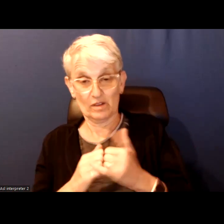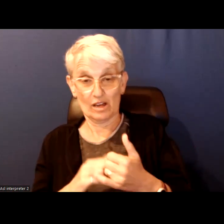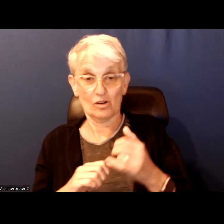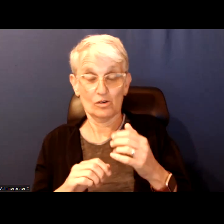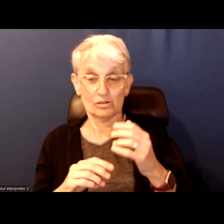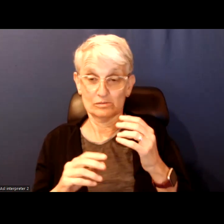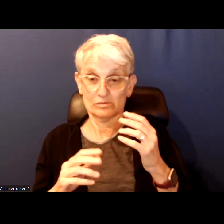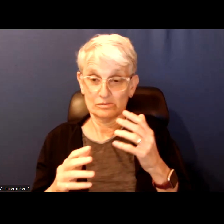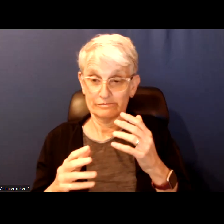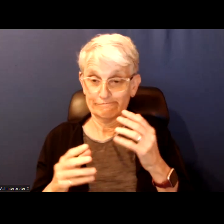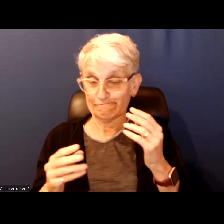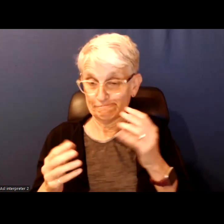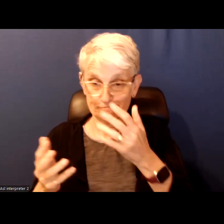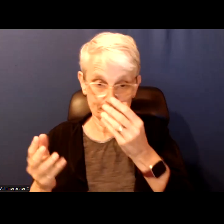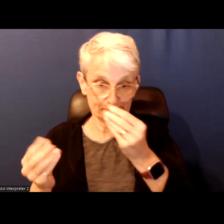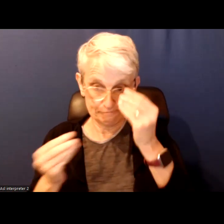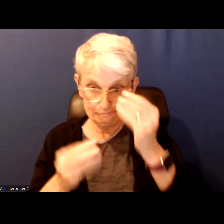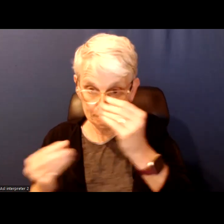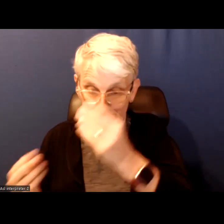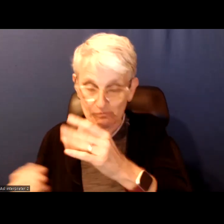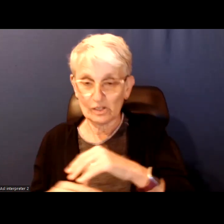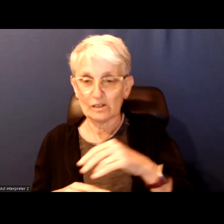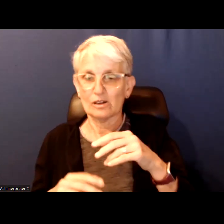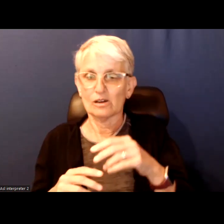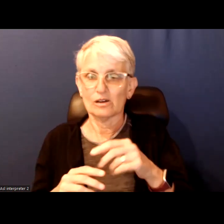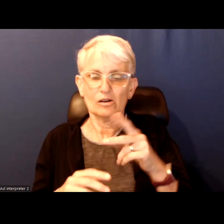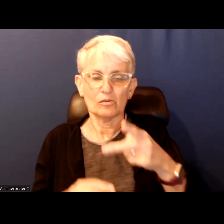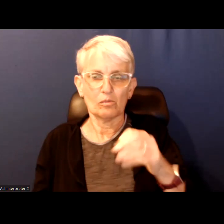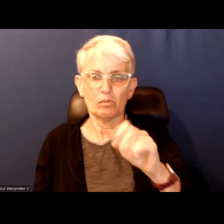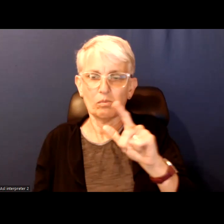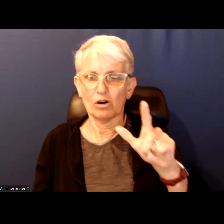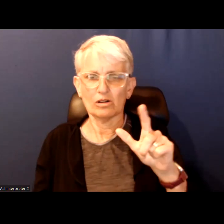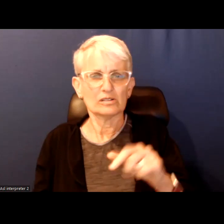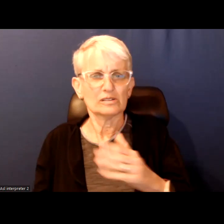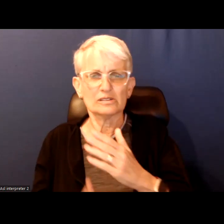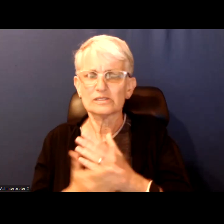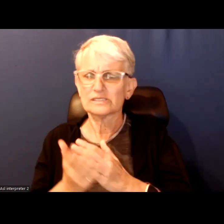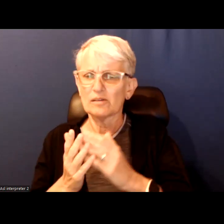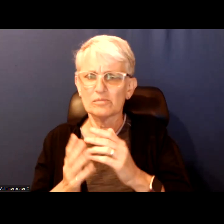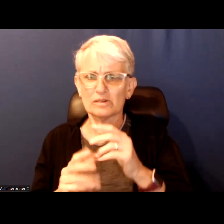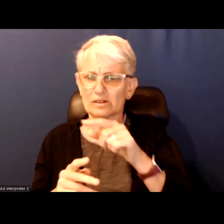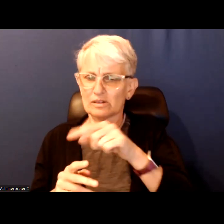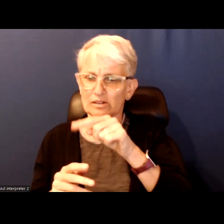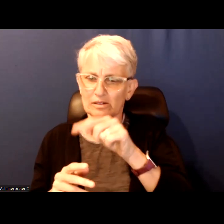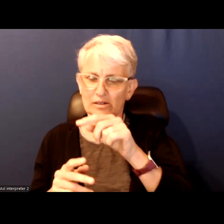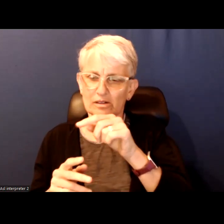Based on polling there are same candidates that have gone far more media attention than